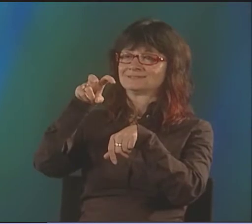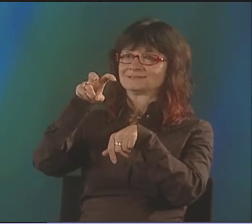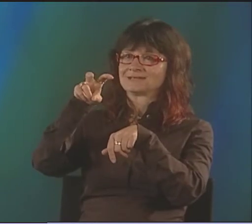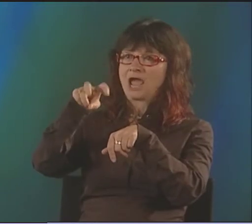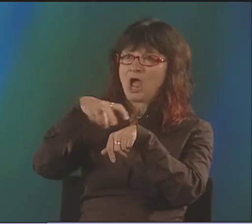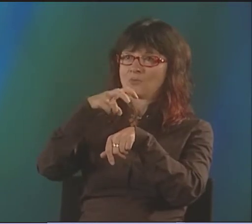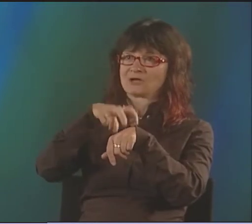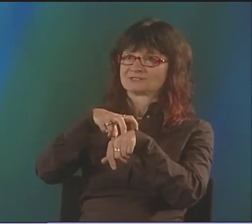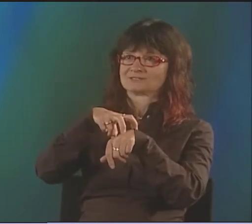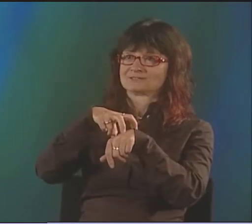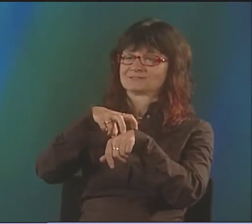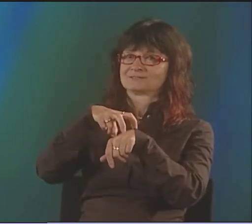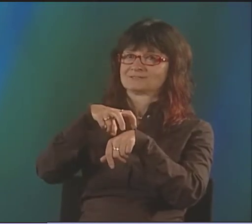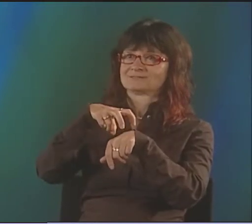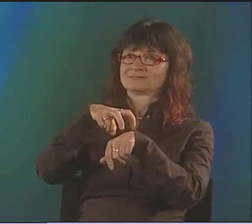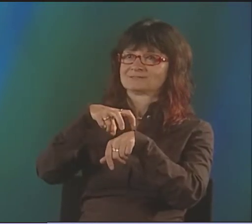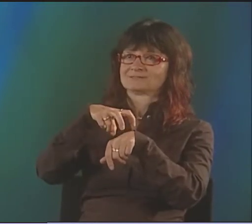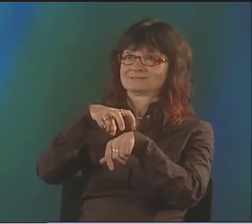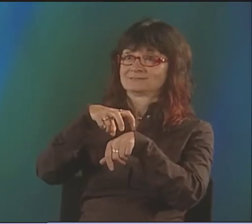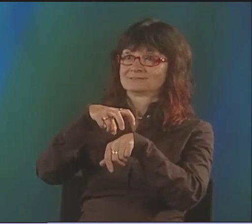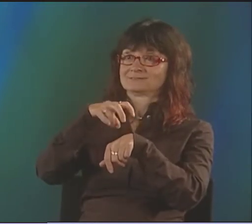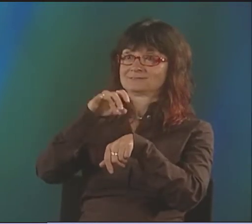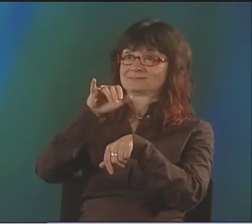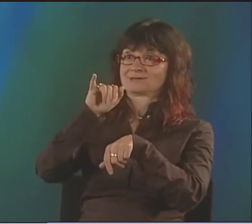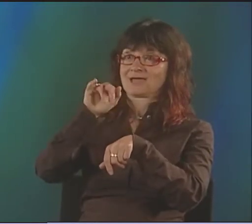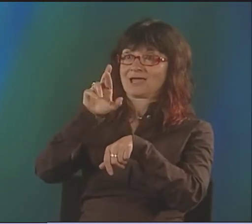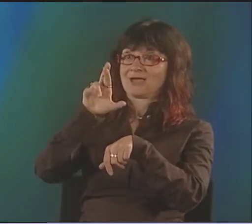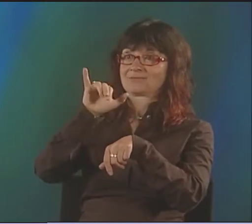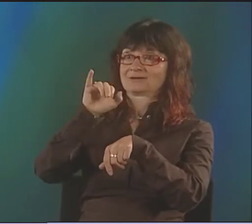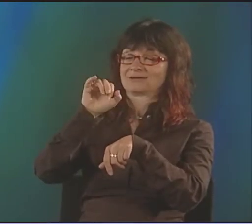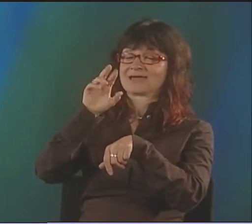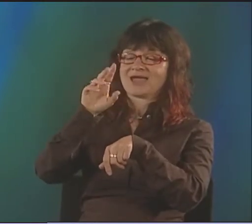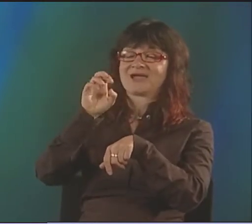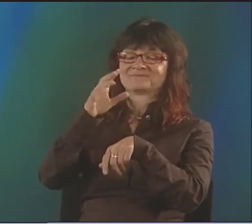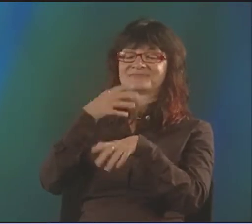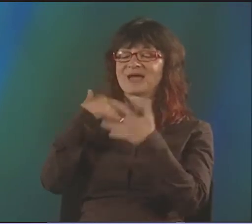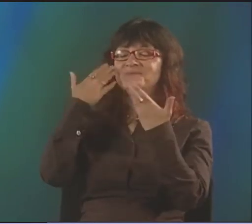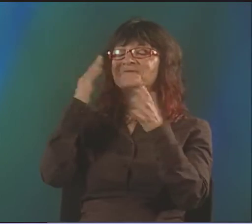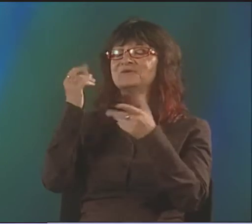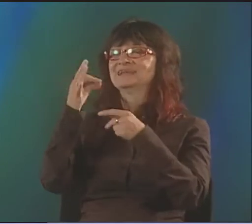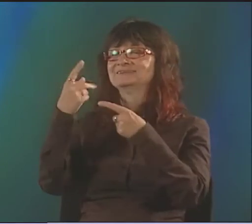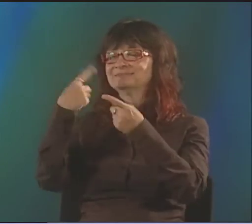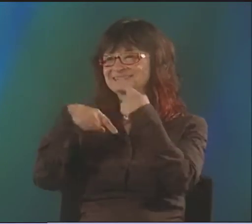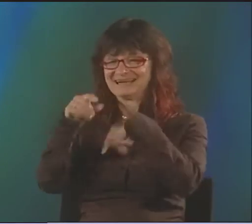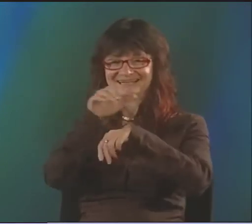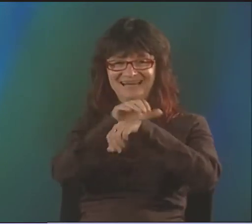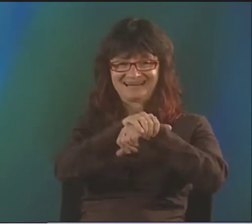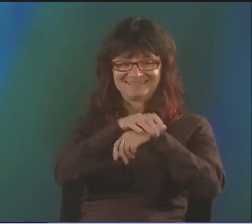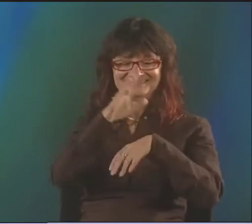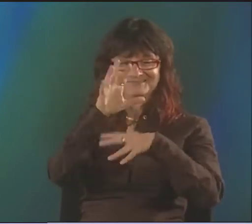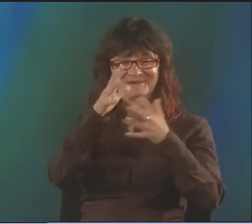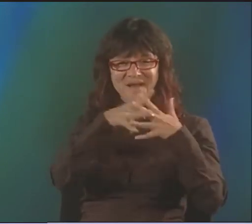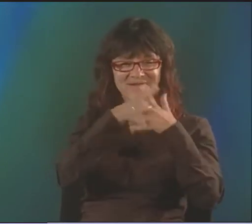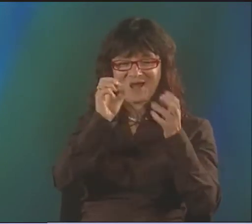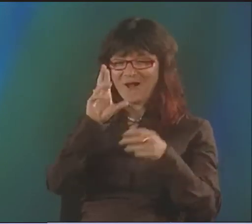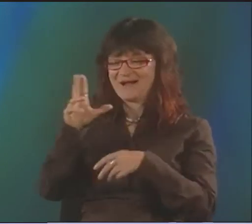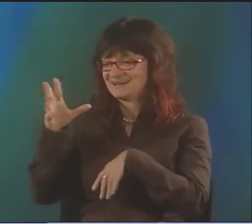THE POEM "MISSING CHILDREN" CAME ABOUT BECAUSE I WAS WATCHING TV, AND THERE WAS A STORY ABOUT IRELAND.